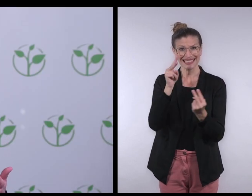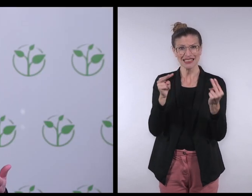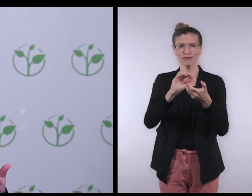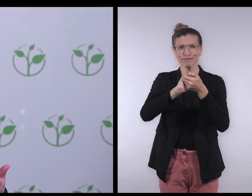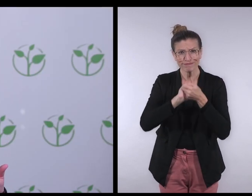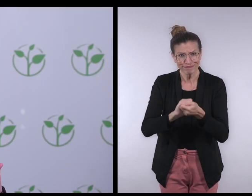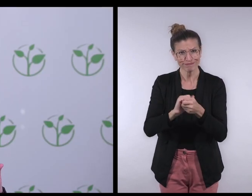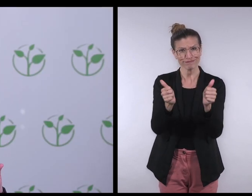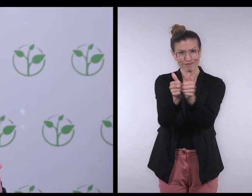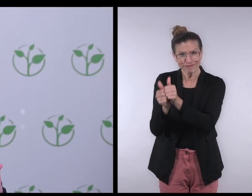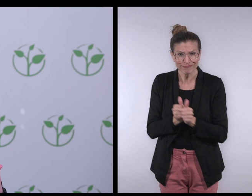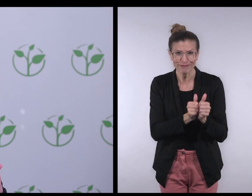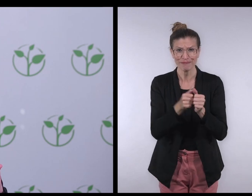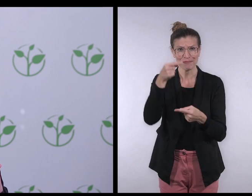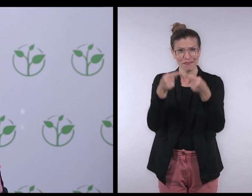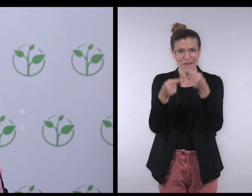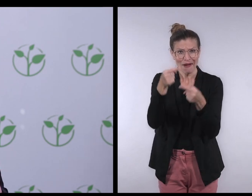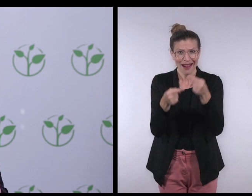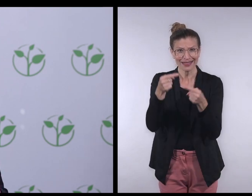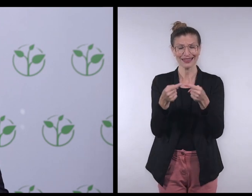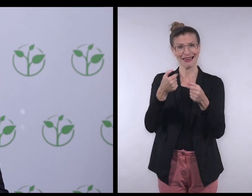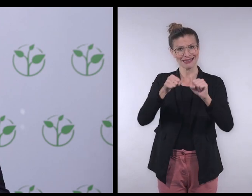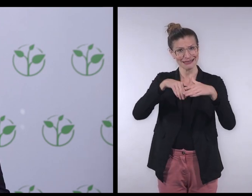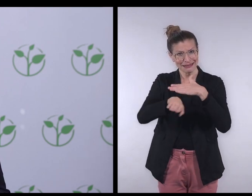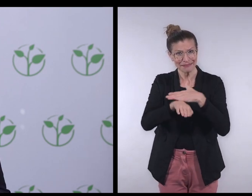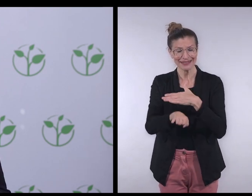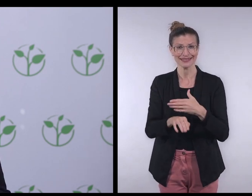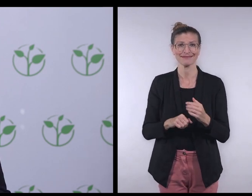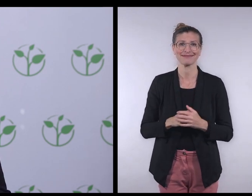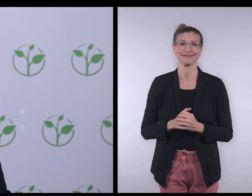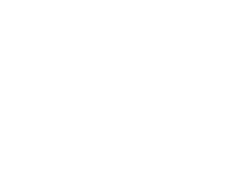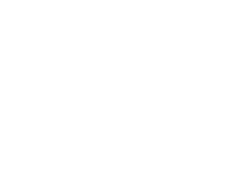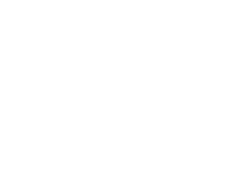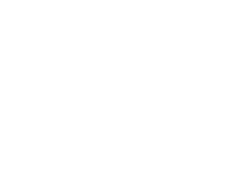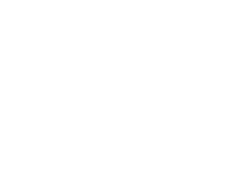to all collaborate together to ensure that the political process is accessible.